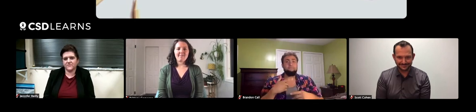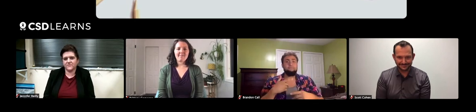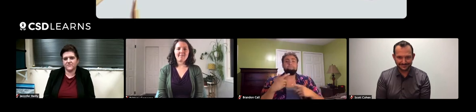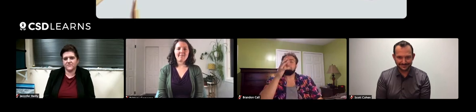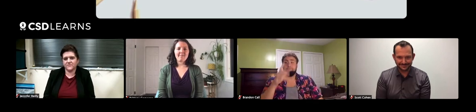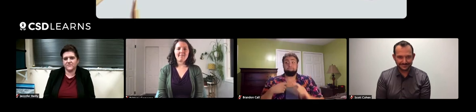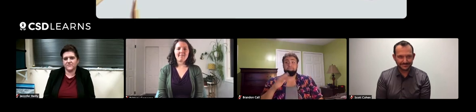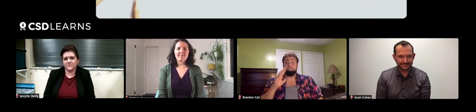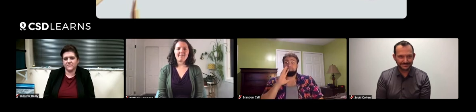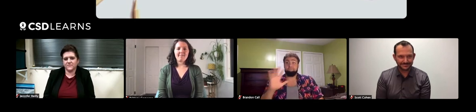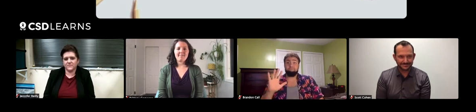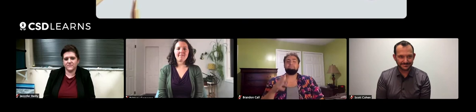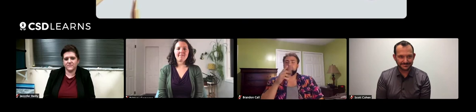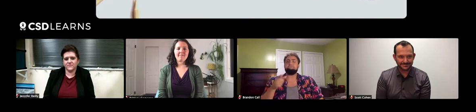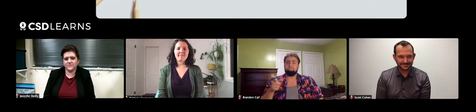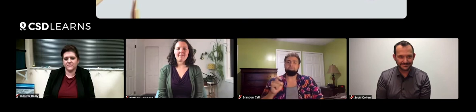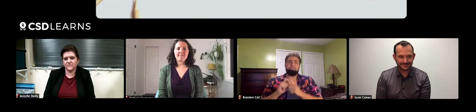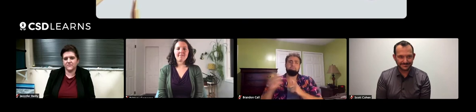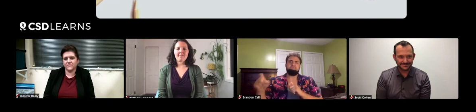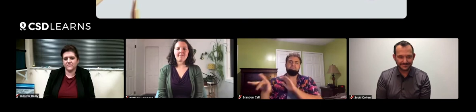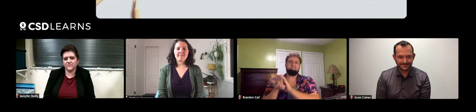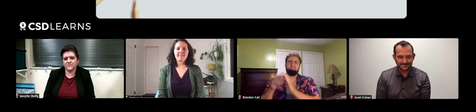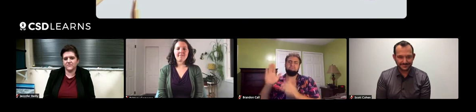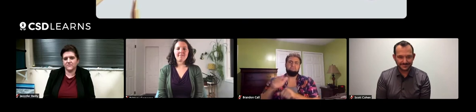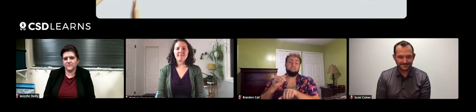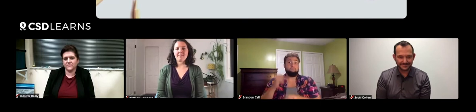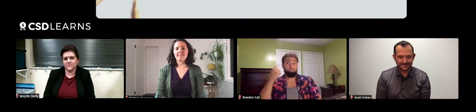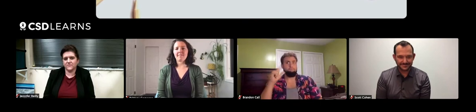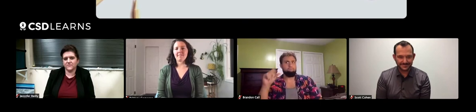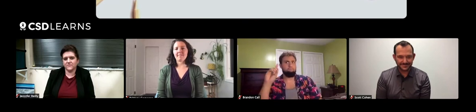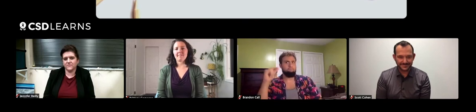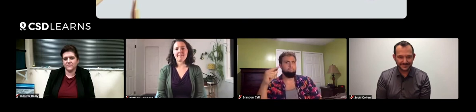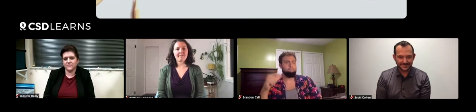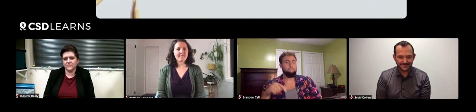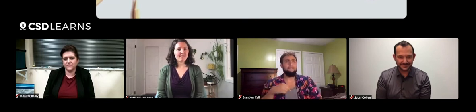So when I was five, my mom said I could have a pet, it just couldn't be a dog.